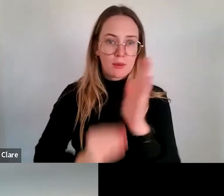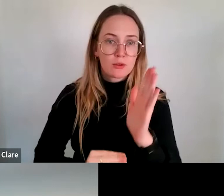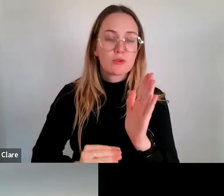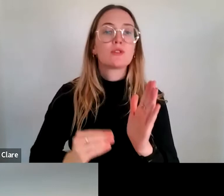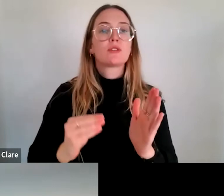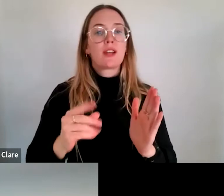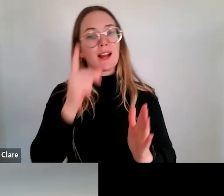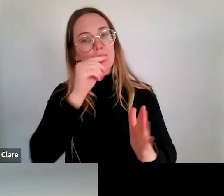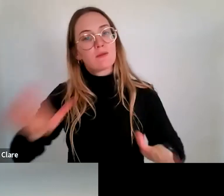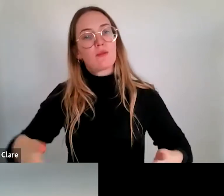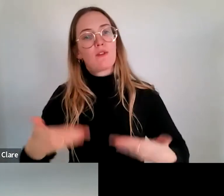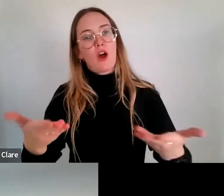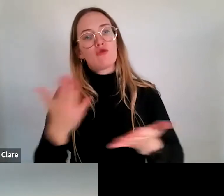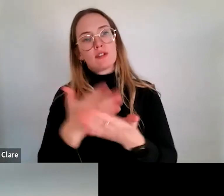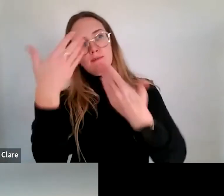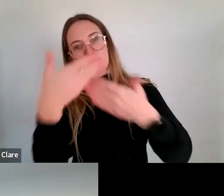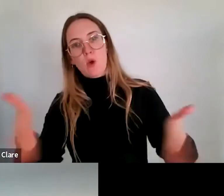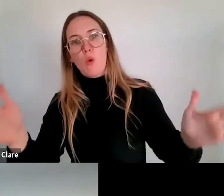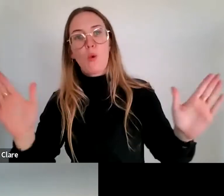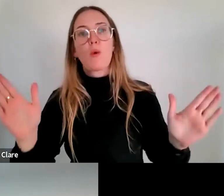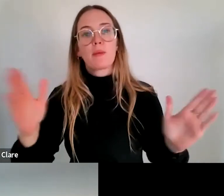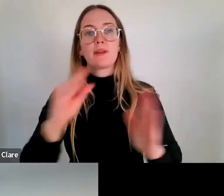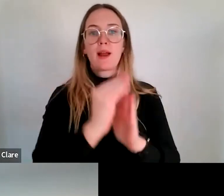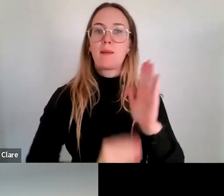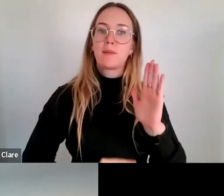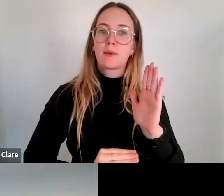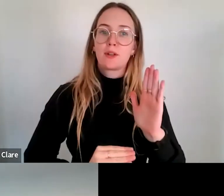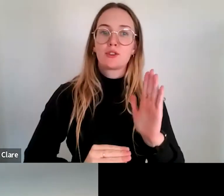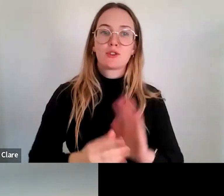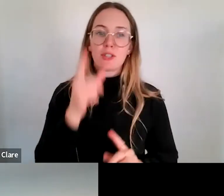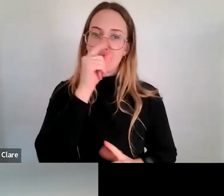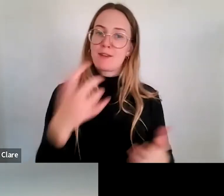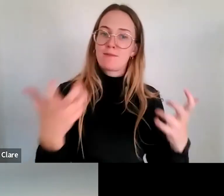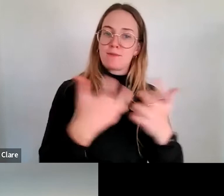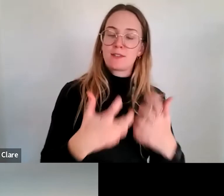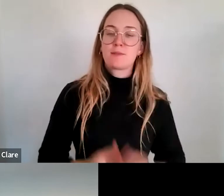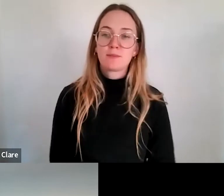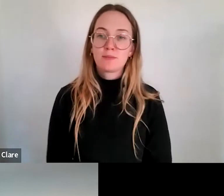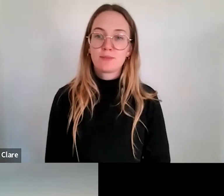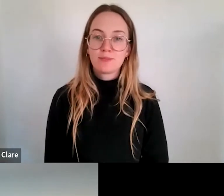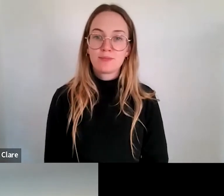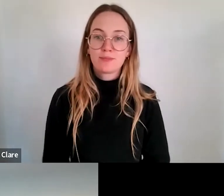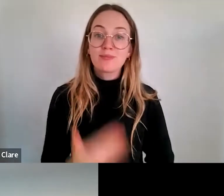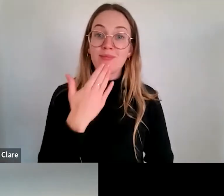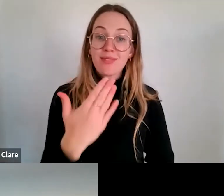open framework for applications to speak to that. Terrific. Thanks for